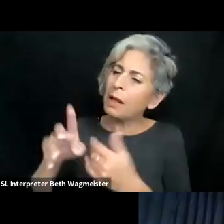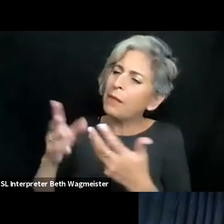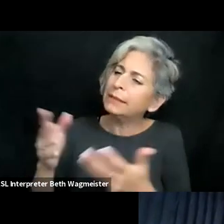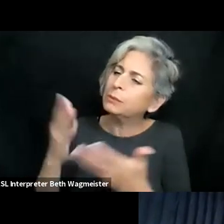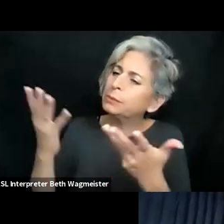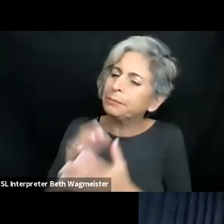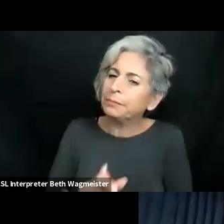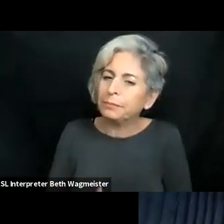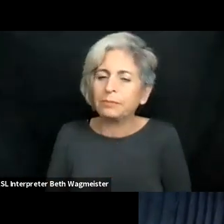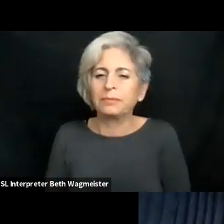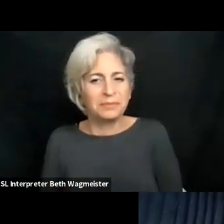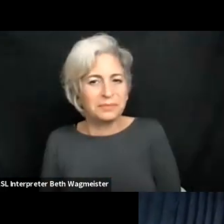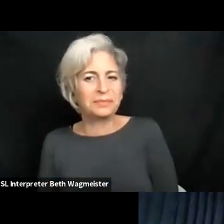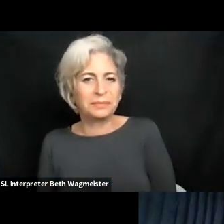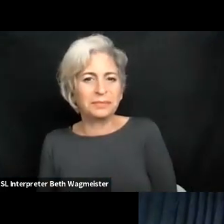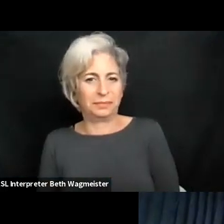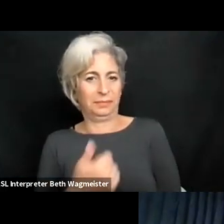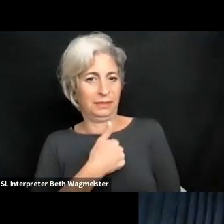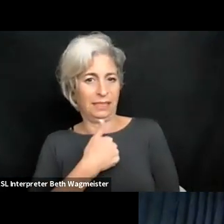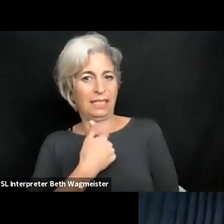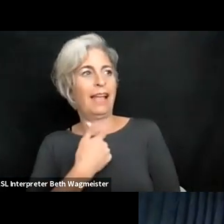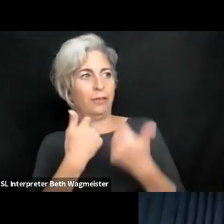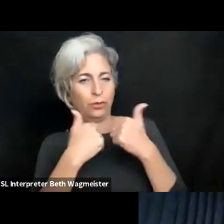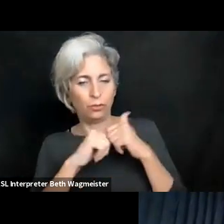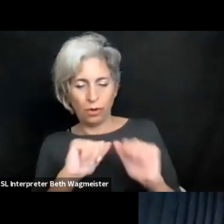Will this curricula bring in more accessibility?